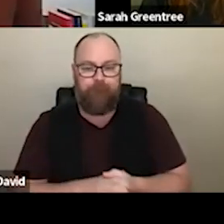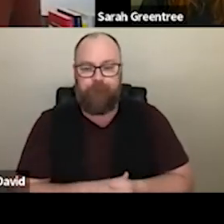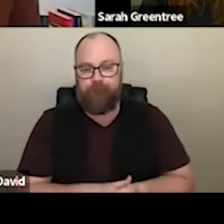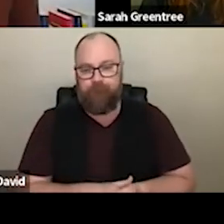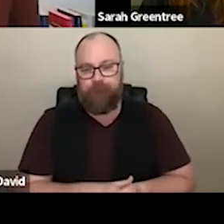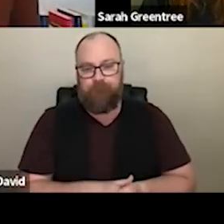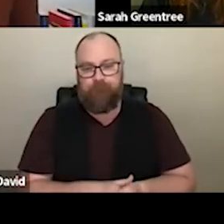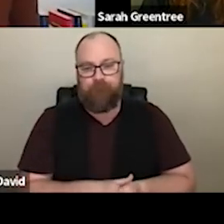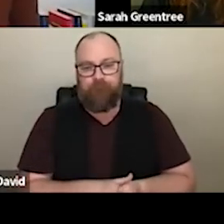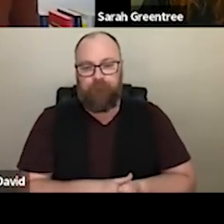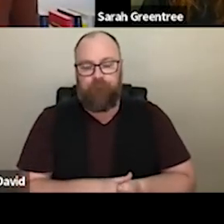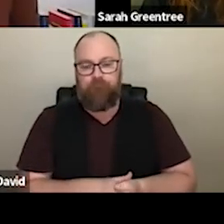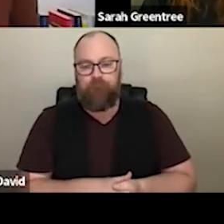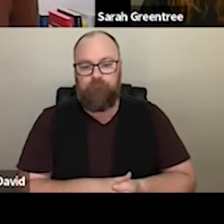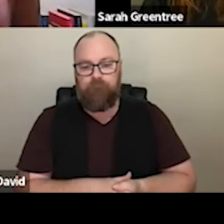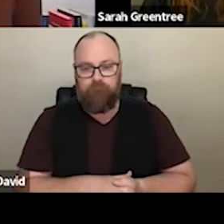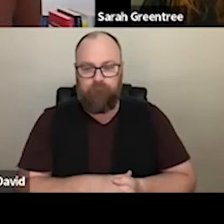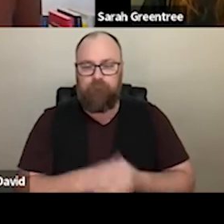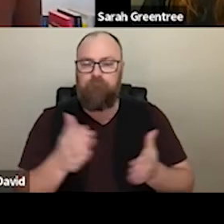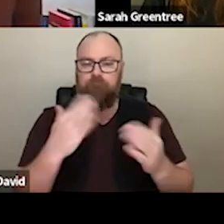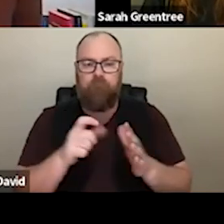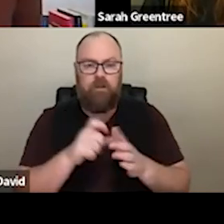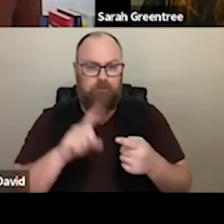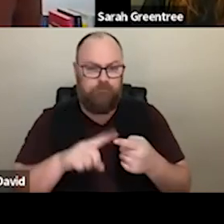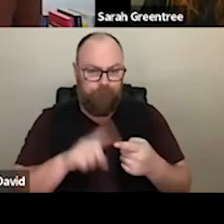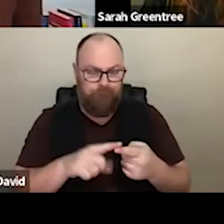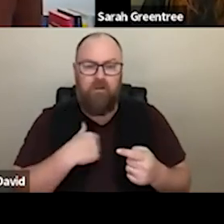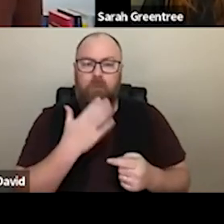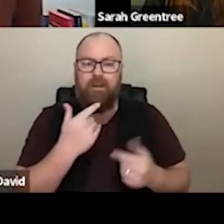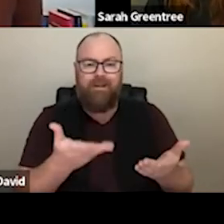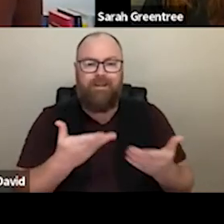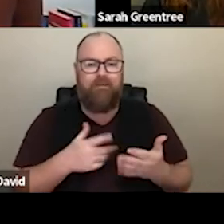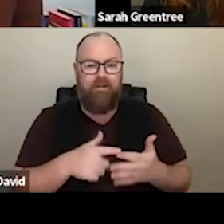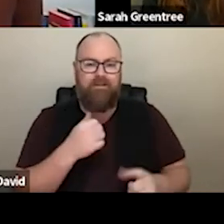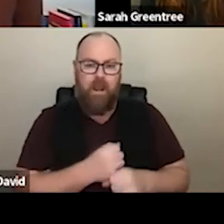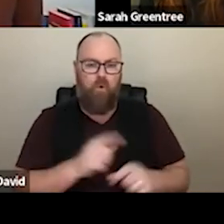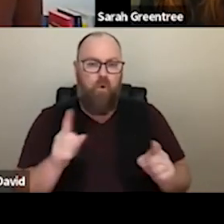indeed has also passed. Can you give an example of what you consider as a compelling 4 year?